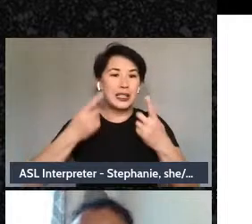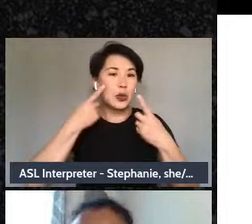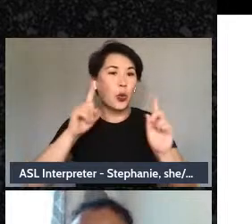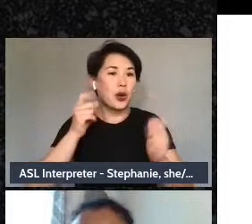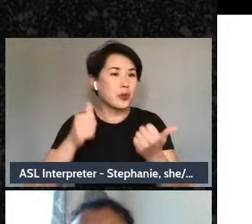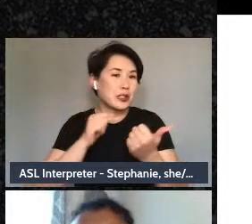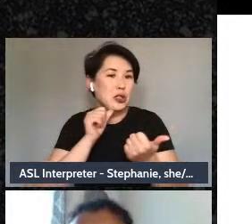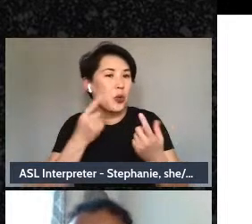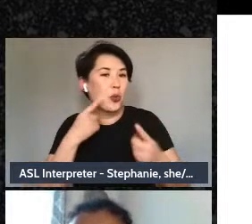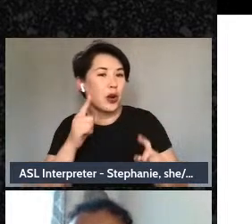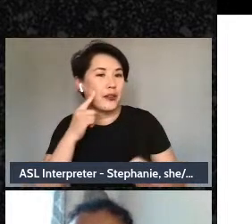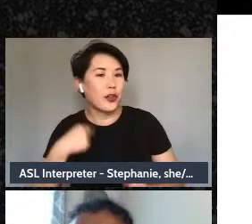And then